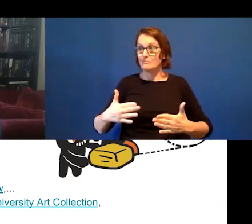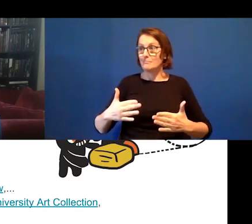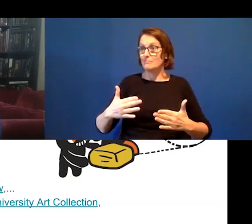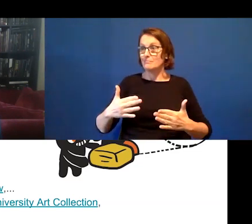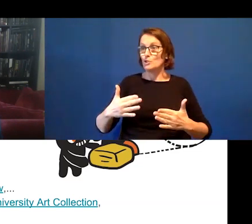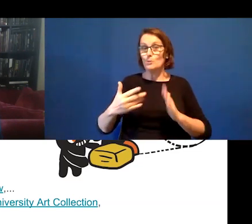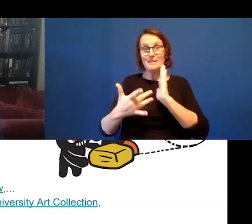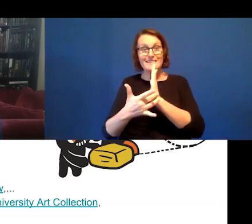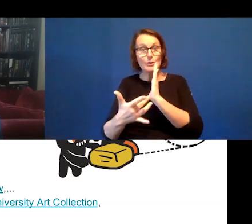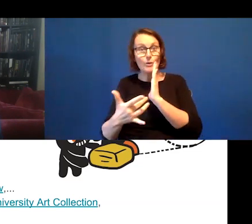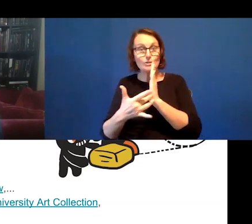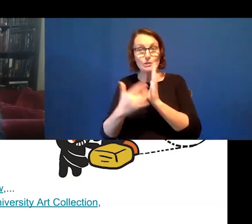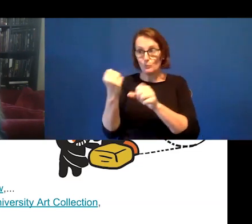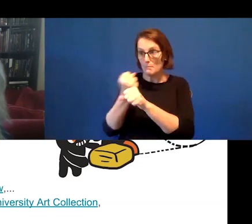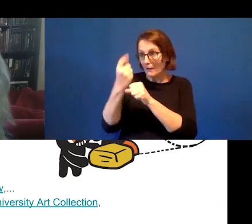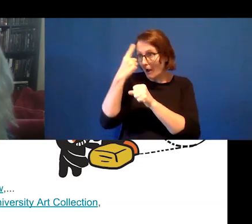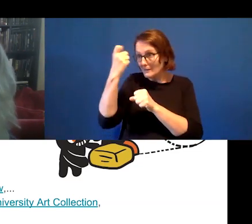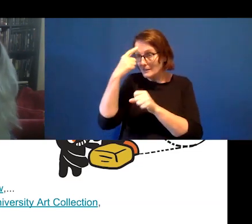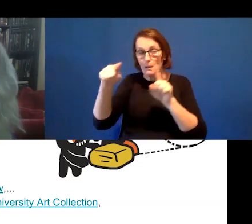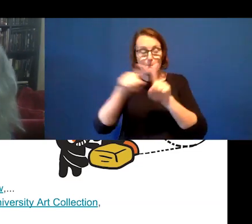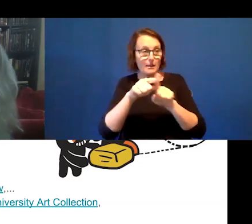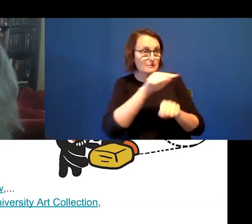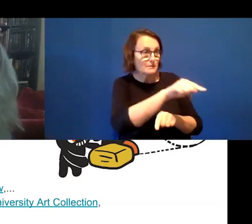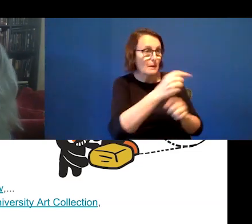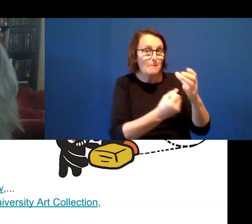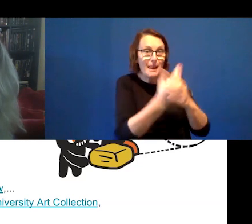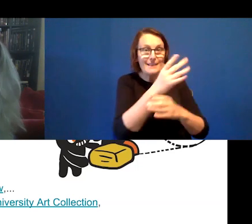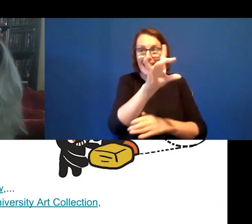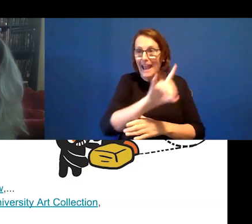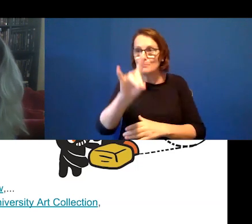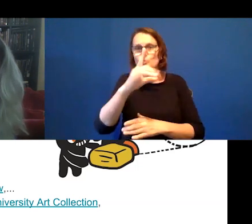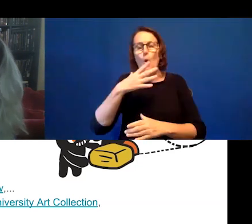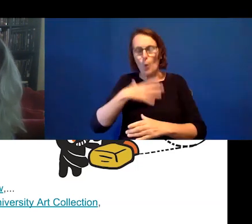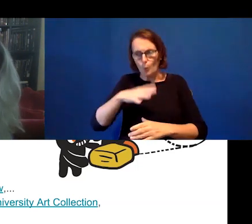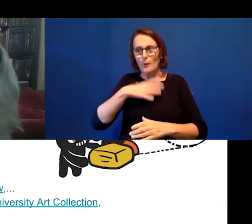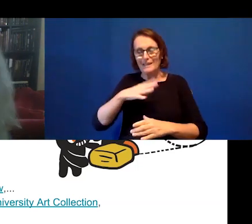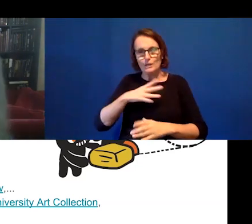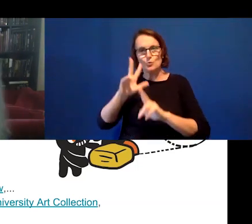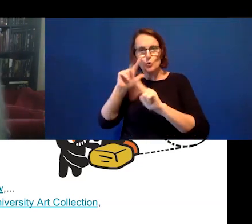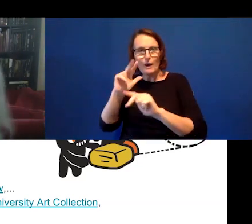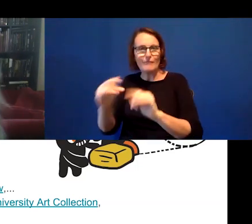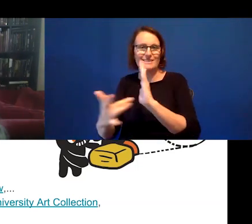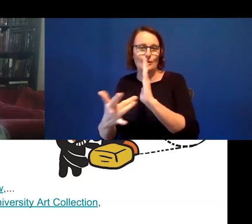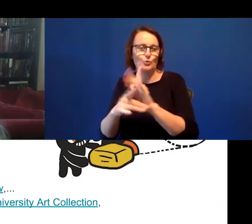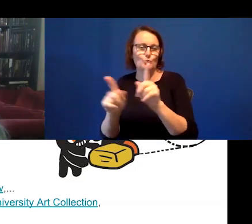I am not giving you specific answers, but thoughts and potential processes here.